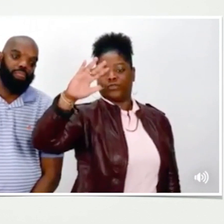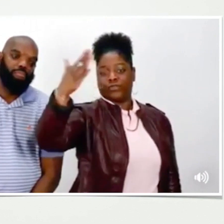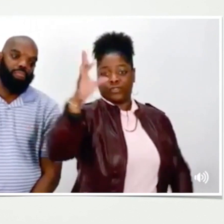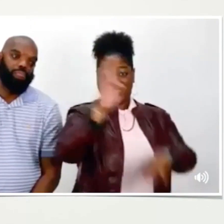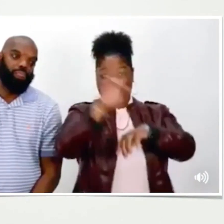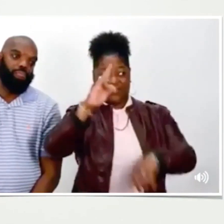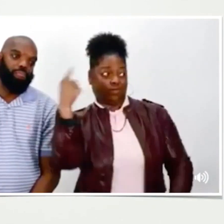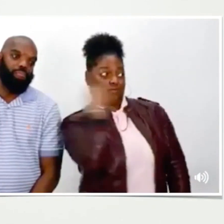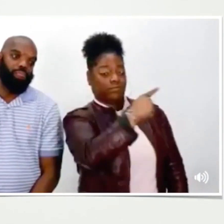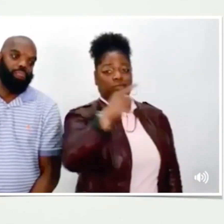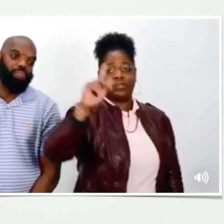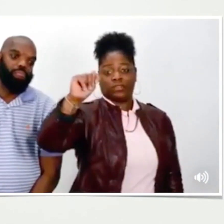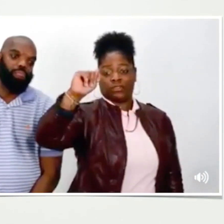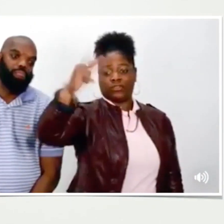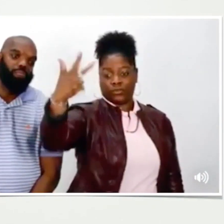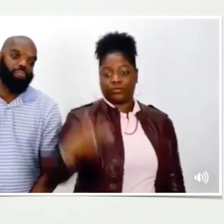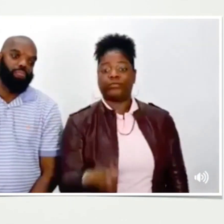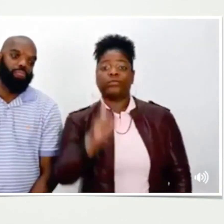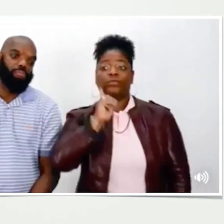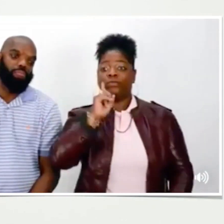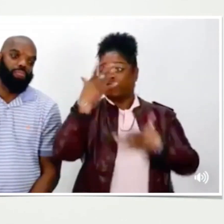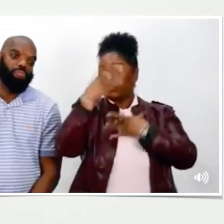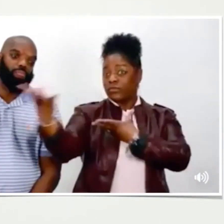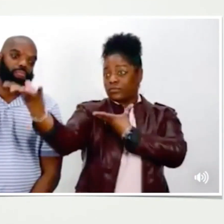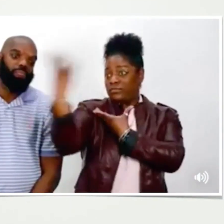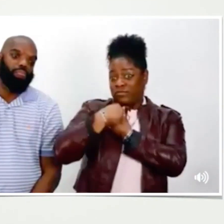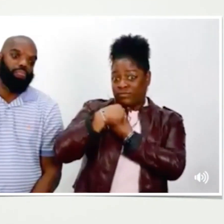This will be on Monday, January 5th.